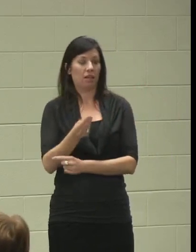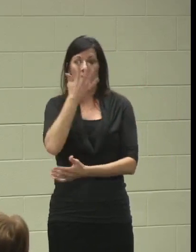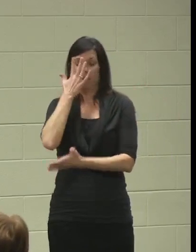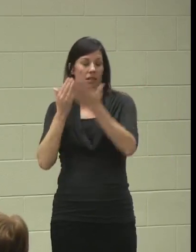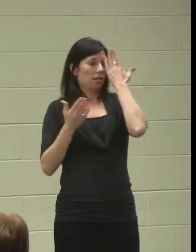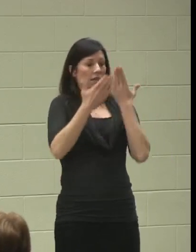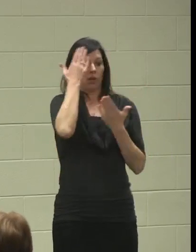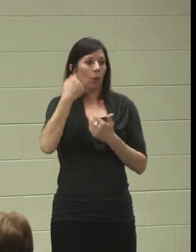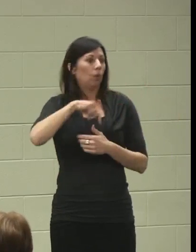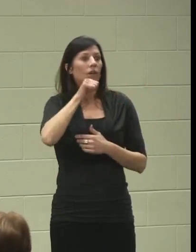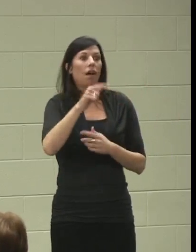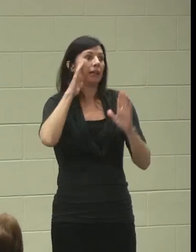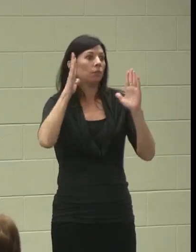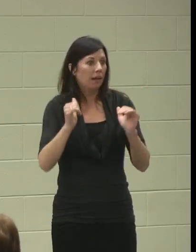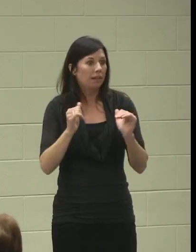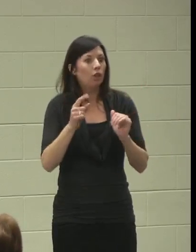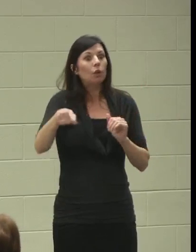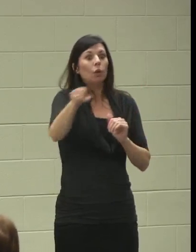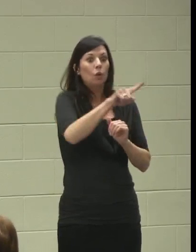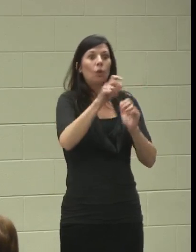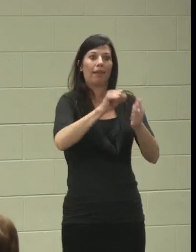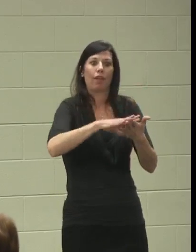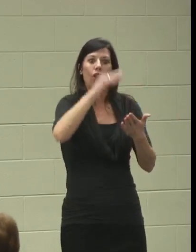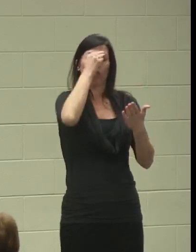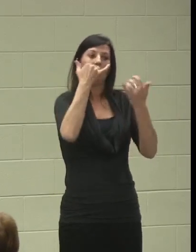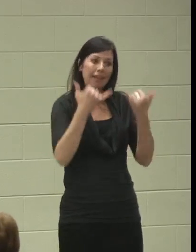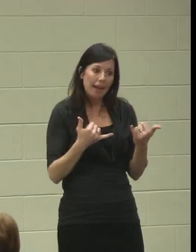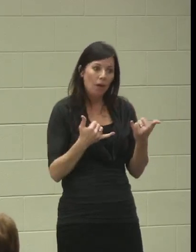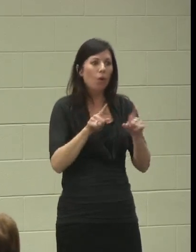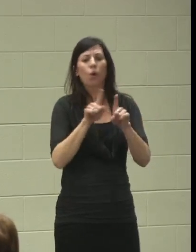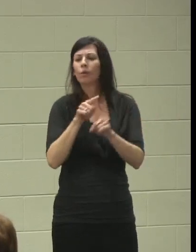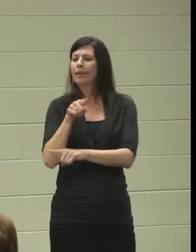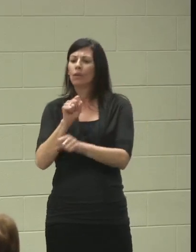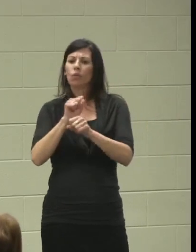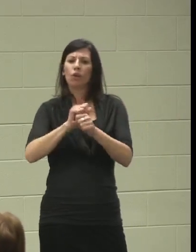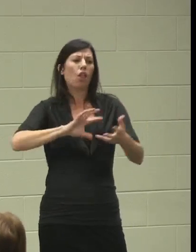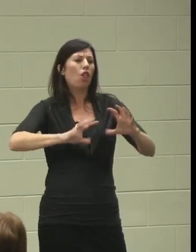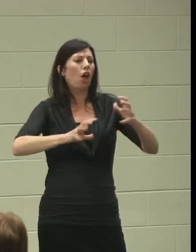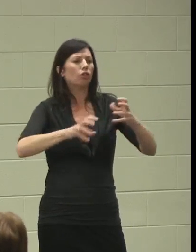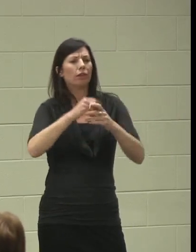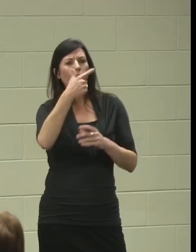the SWAP, the Goodwill Industries. He got to work in the laundromat. There's so many opportunities.